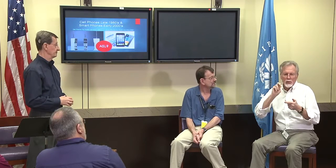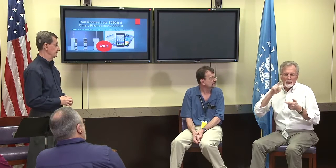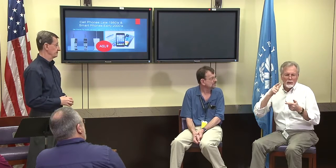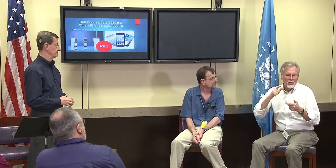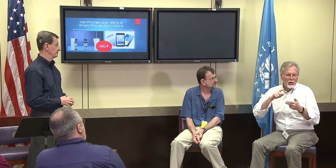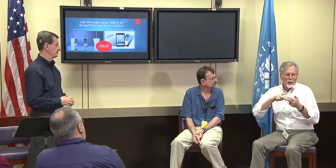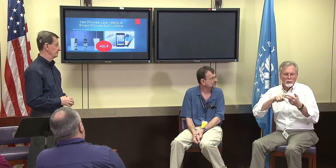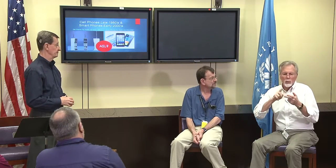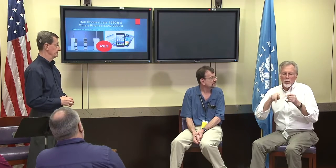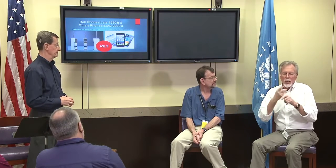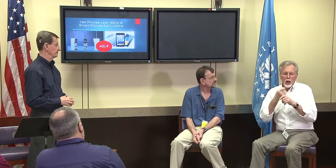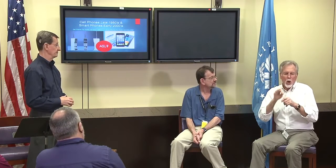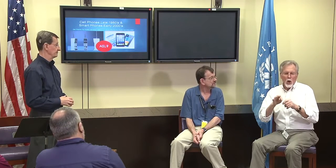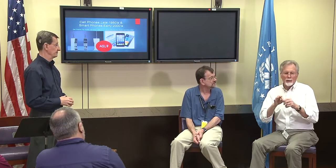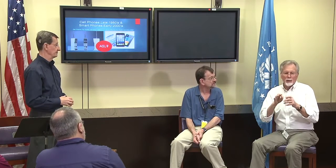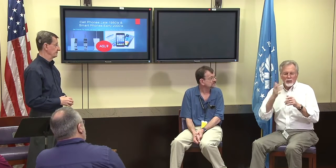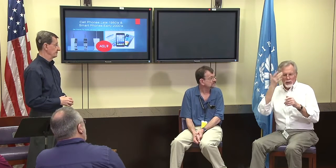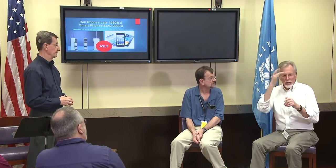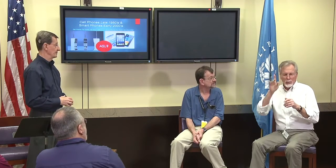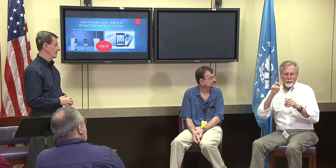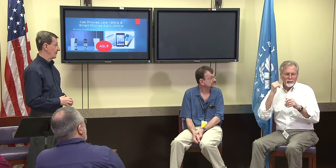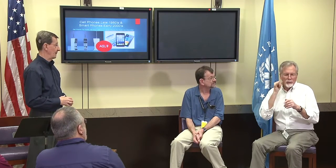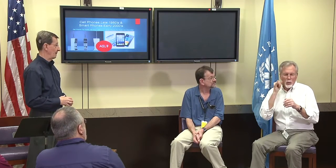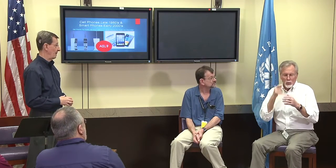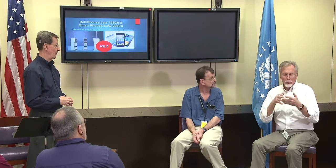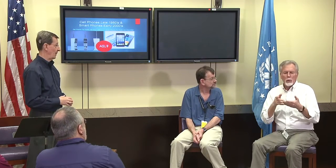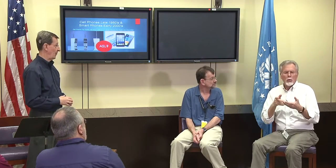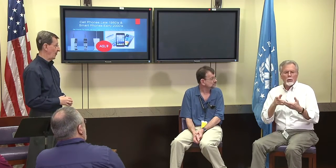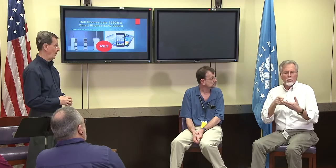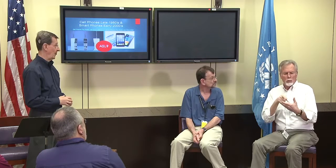or Samsung, some kind of smartphone.